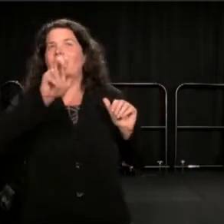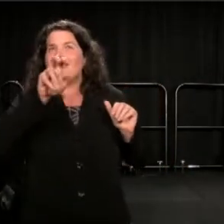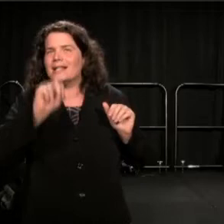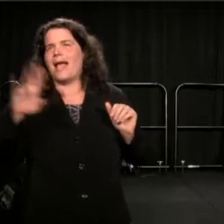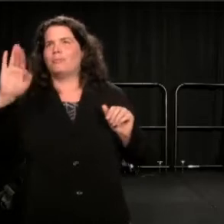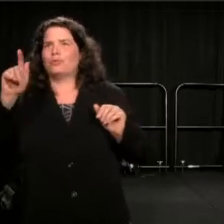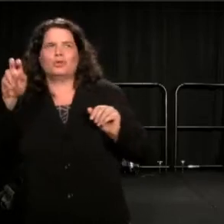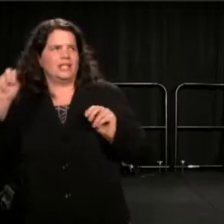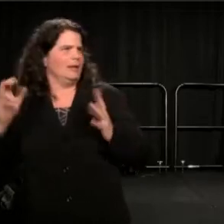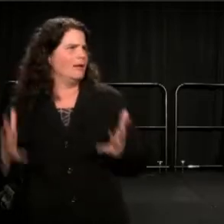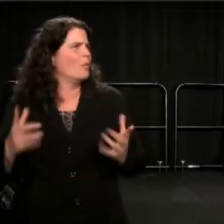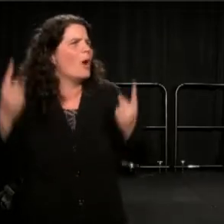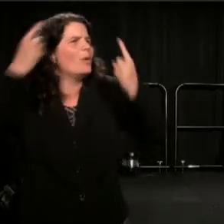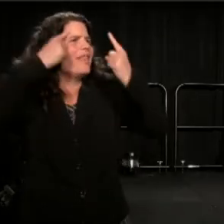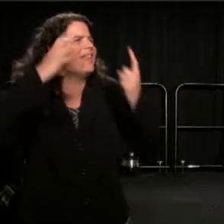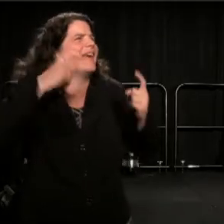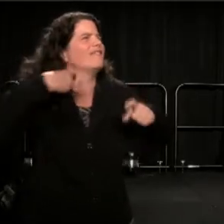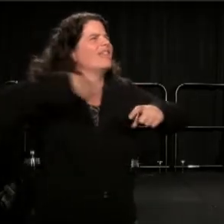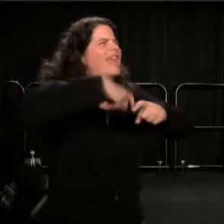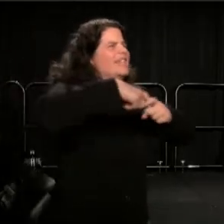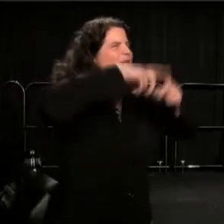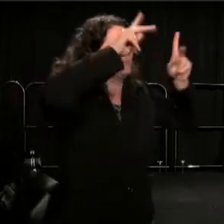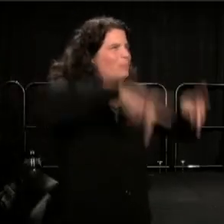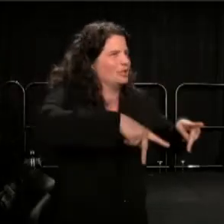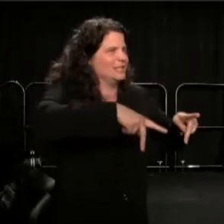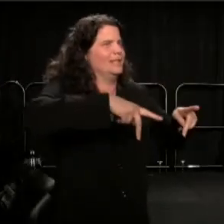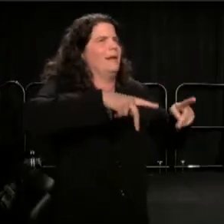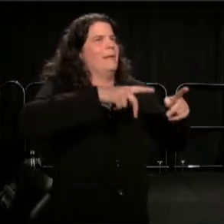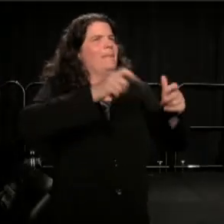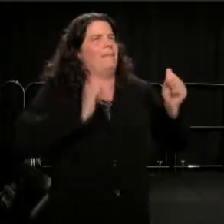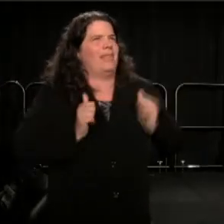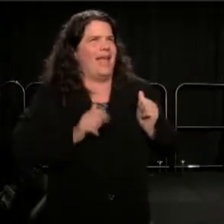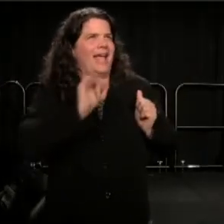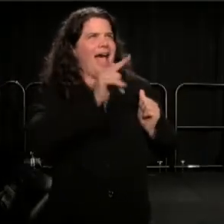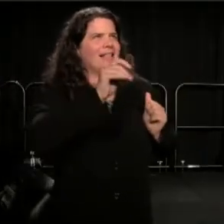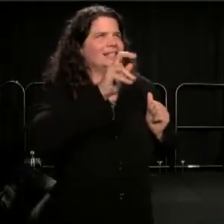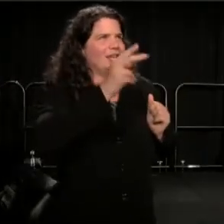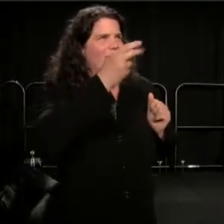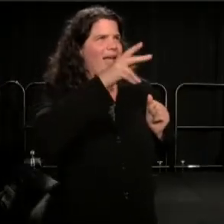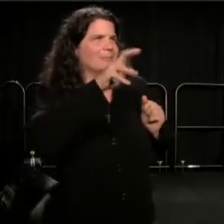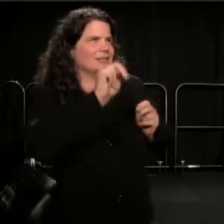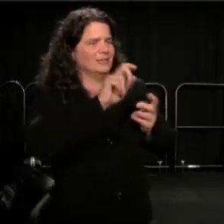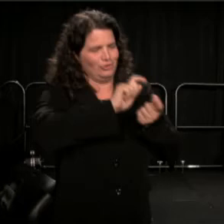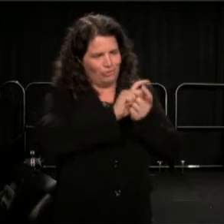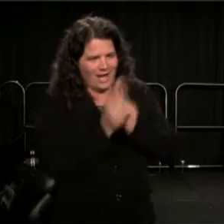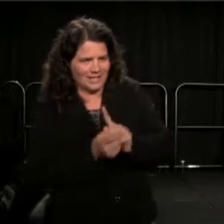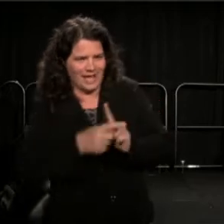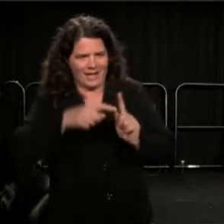playing Alexander Hamilton, translating a white man's book or a black man's playing Aaron Burr.